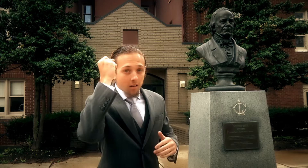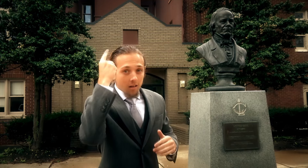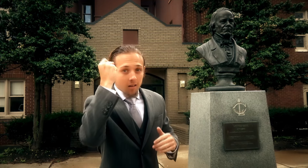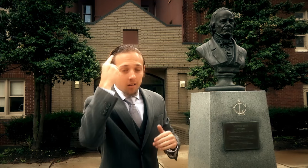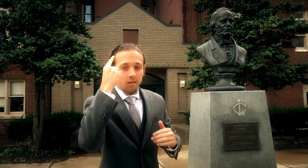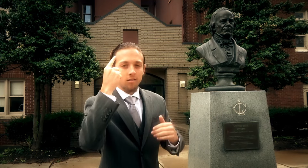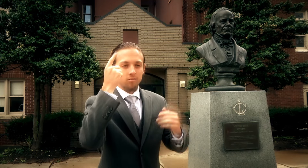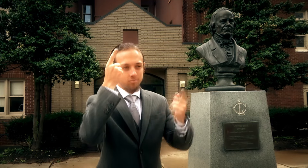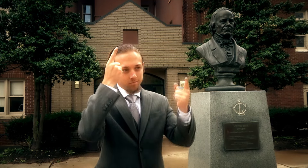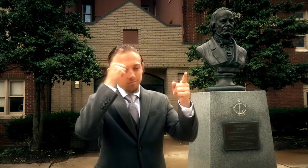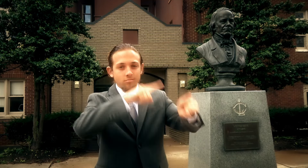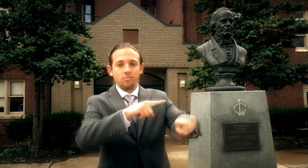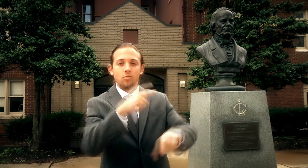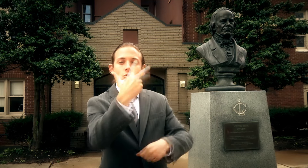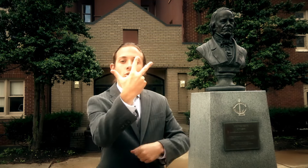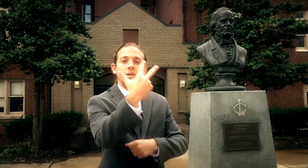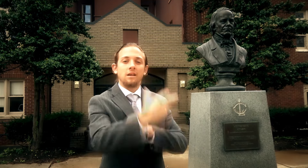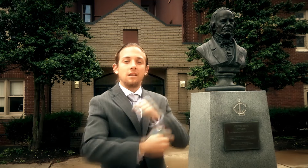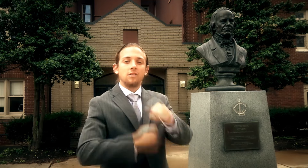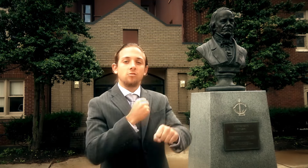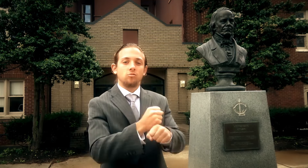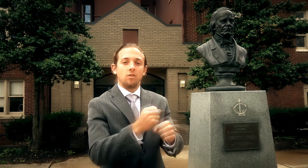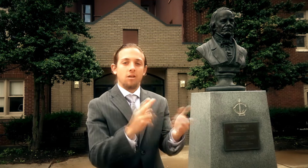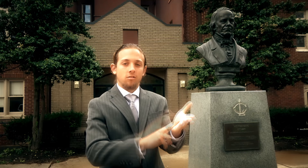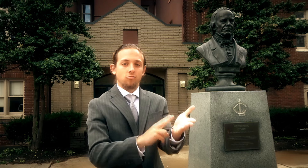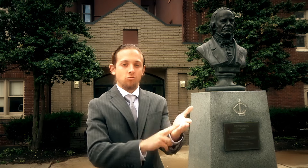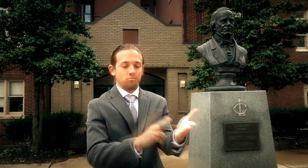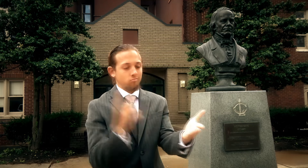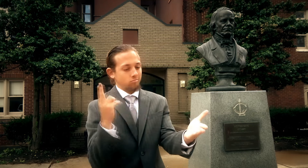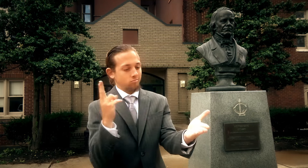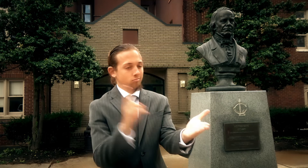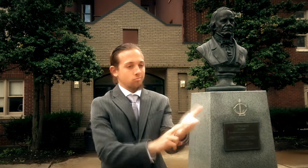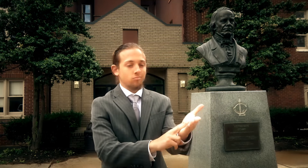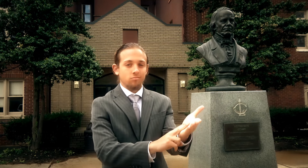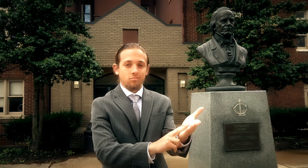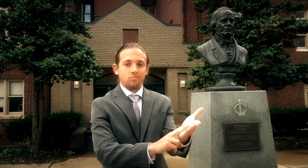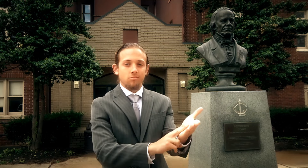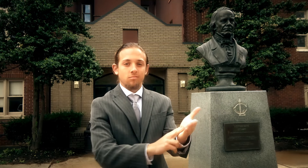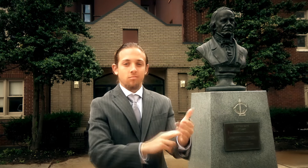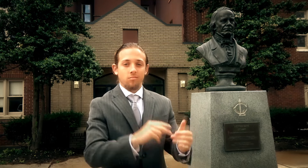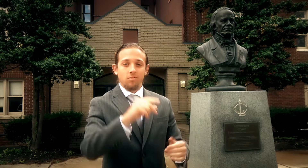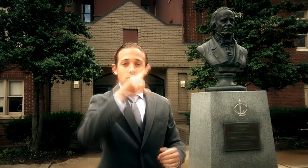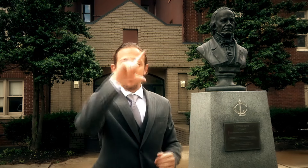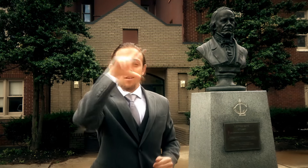They agreed to a three year contract.